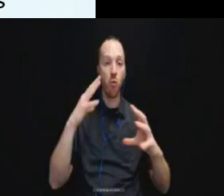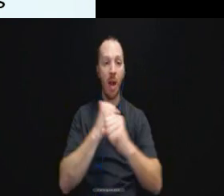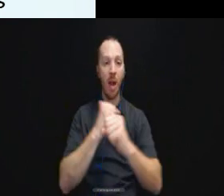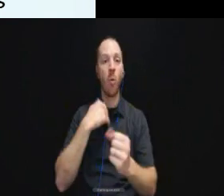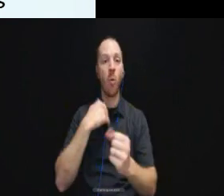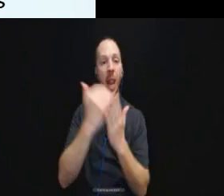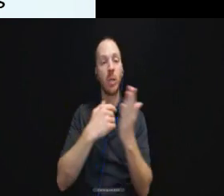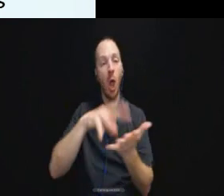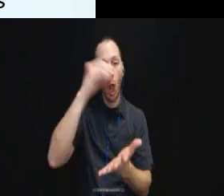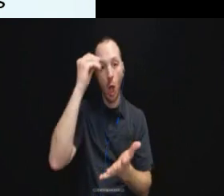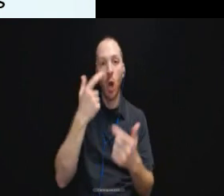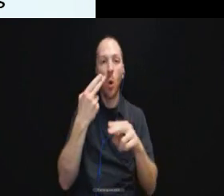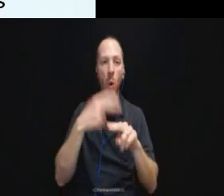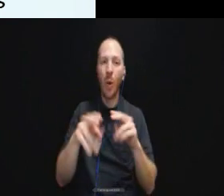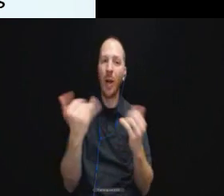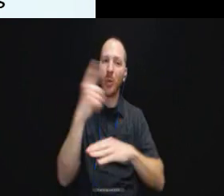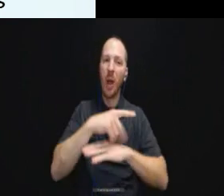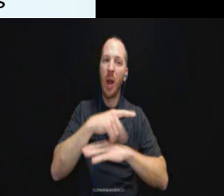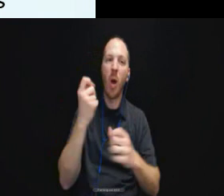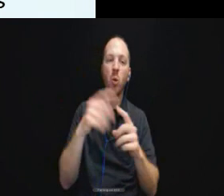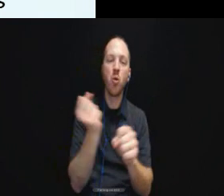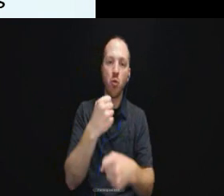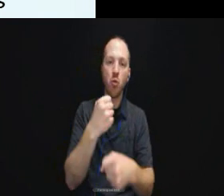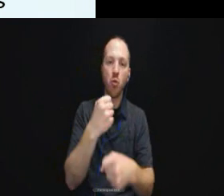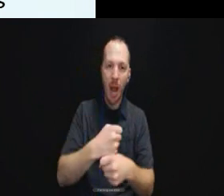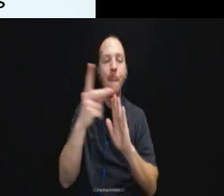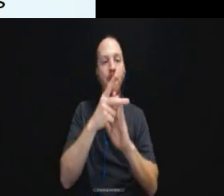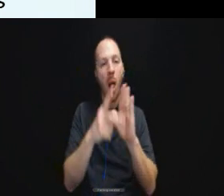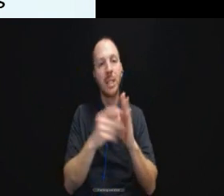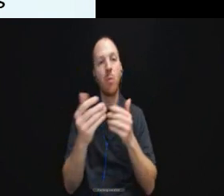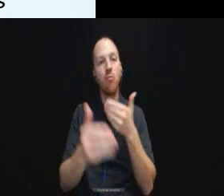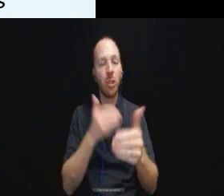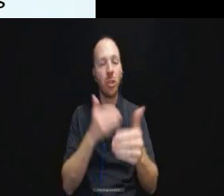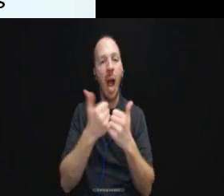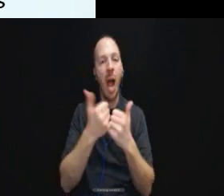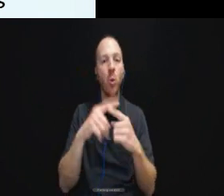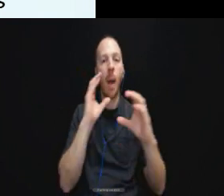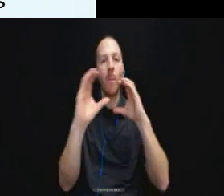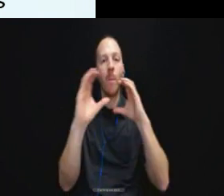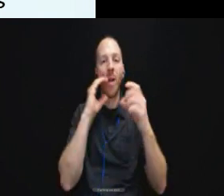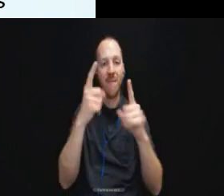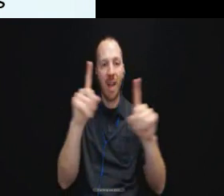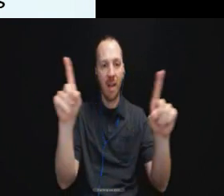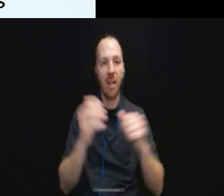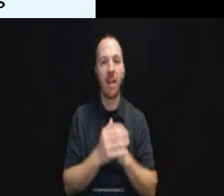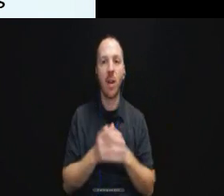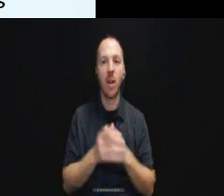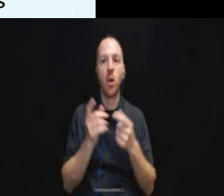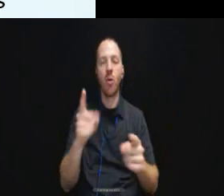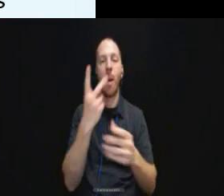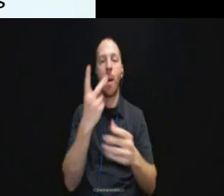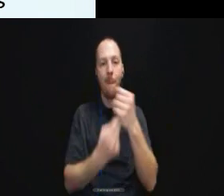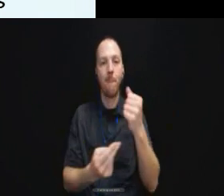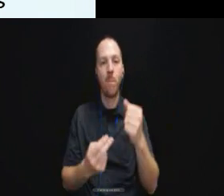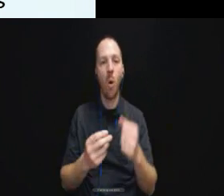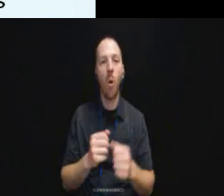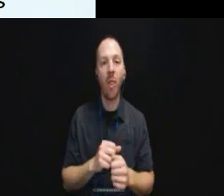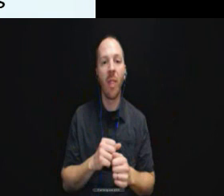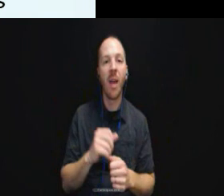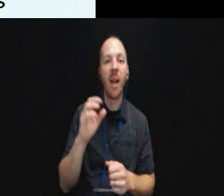We want to create policies and procedures about how to communicate effectively during both exigent and nonexigent circumstances.